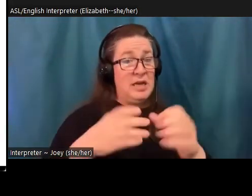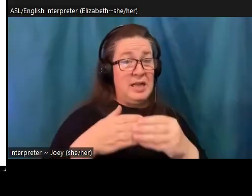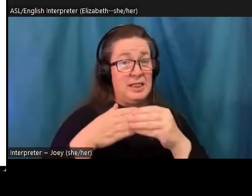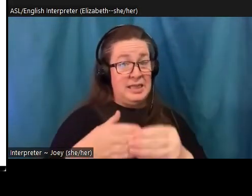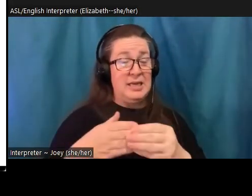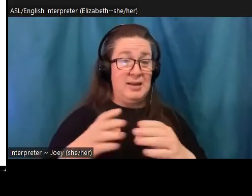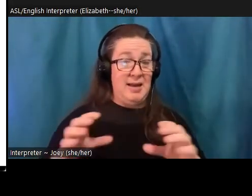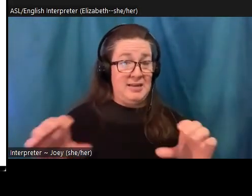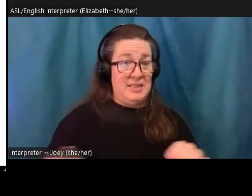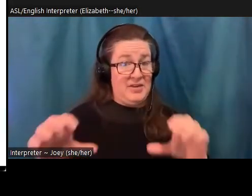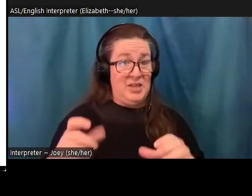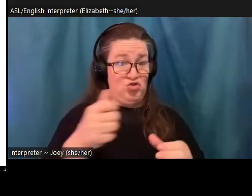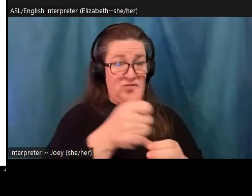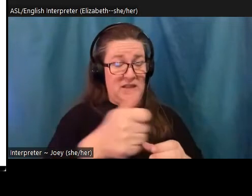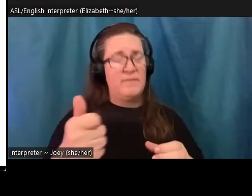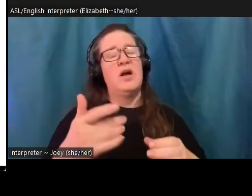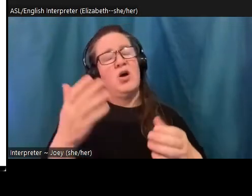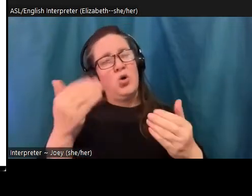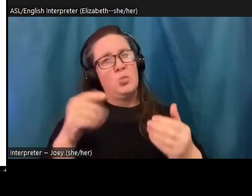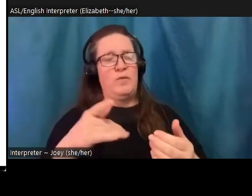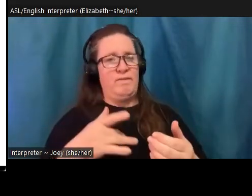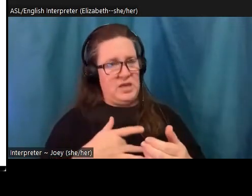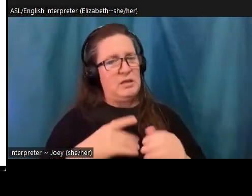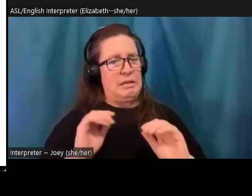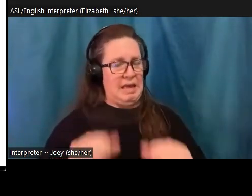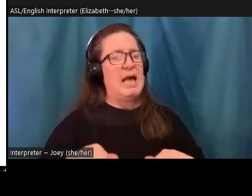empowered to do so. And remember that you don't need to be a